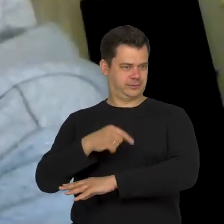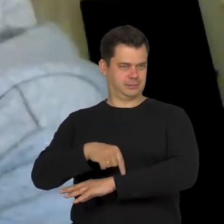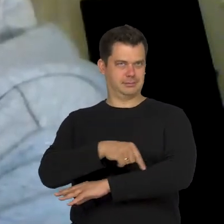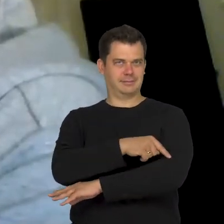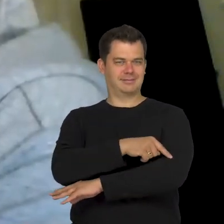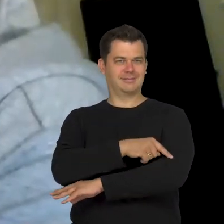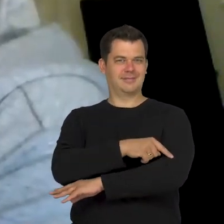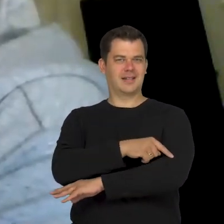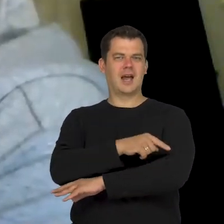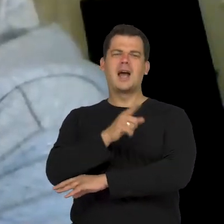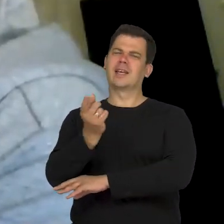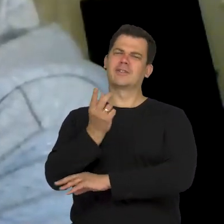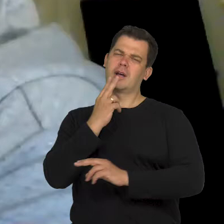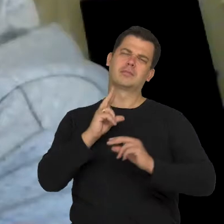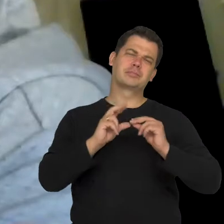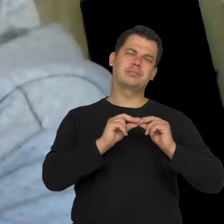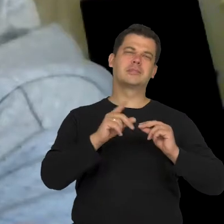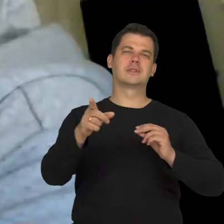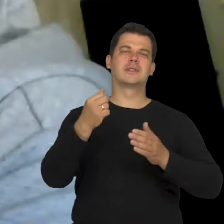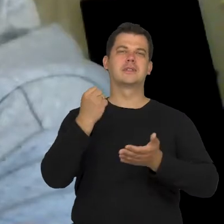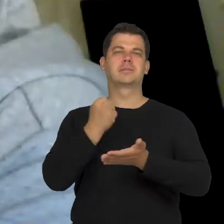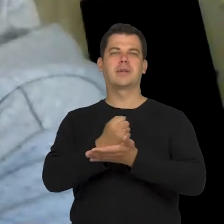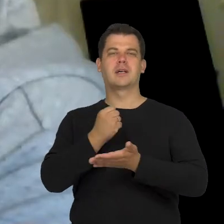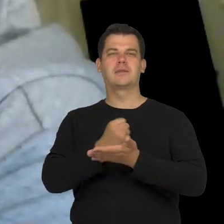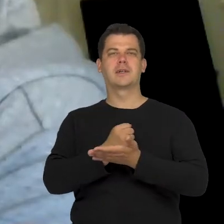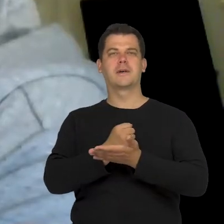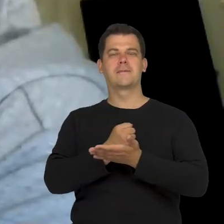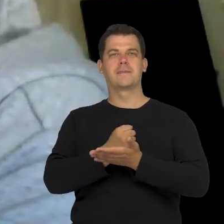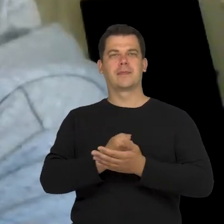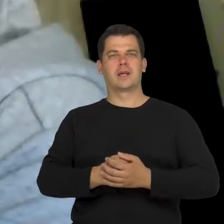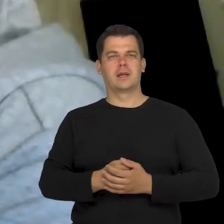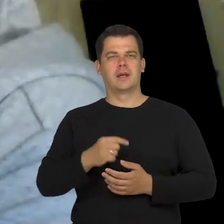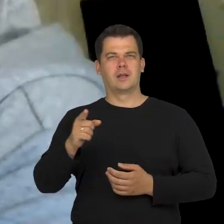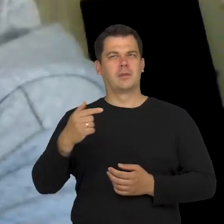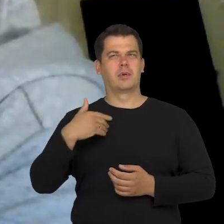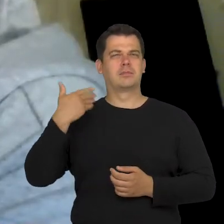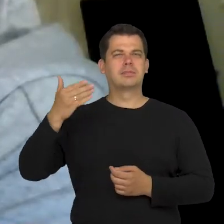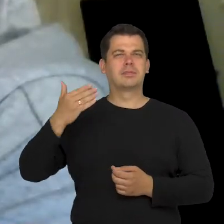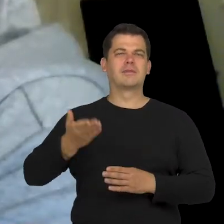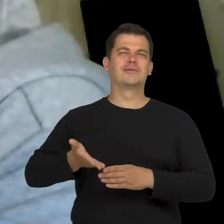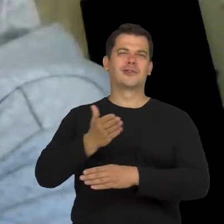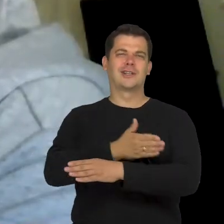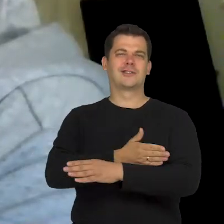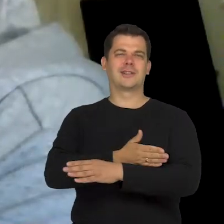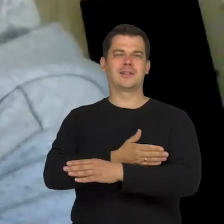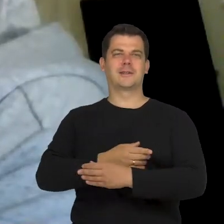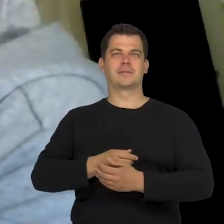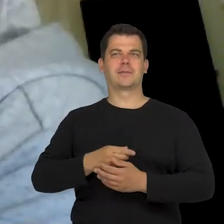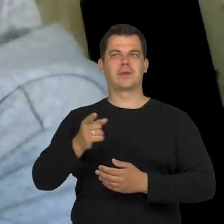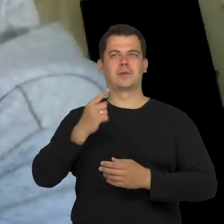I want to come back to the ideas we tackled before